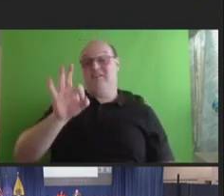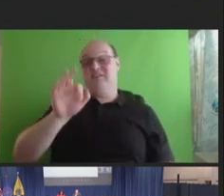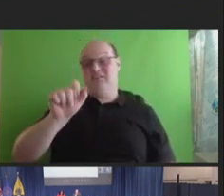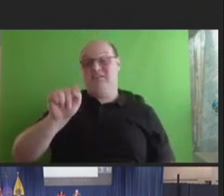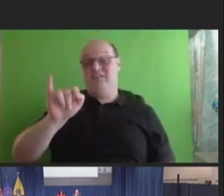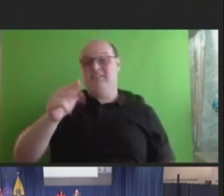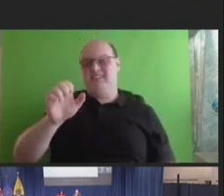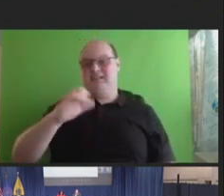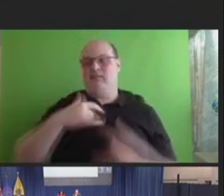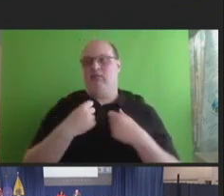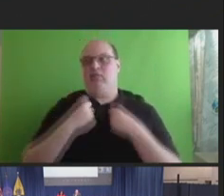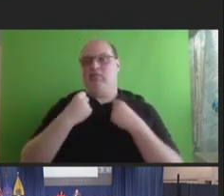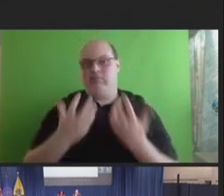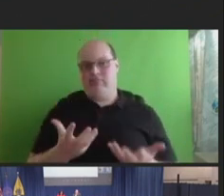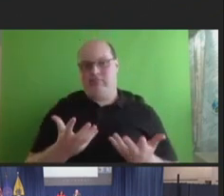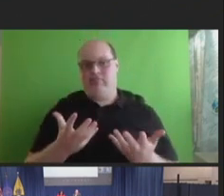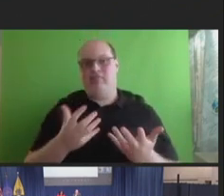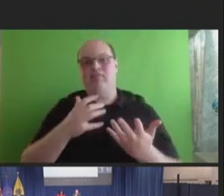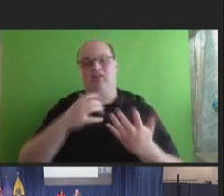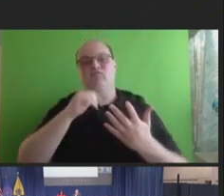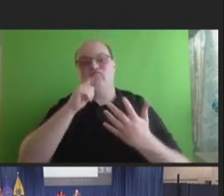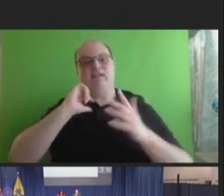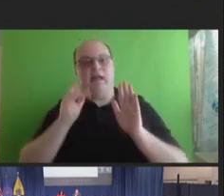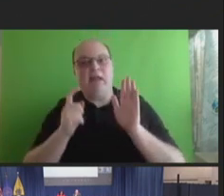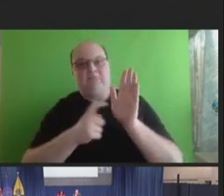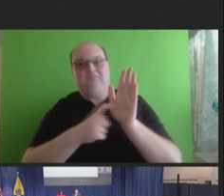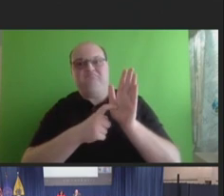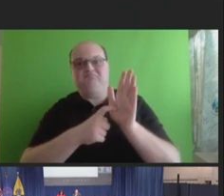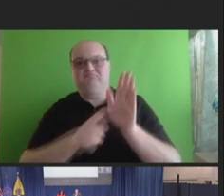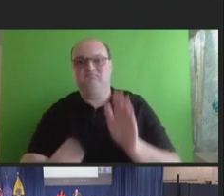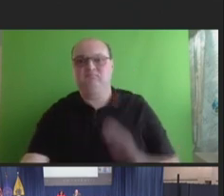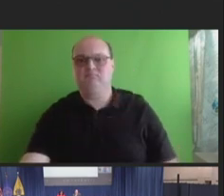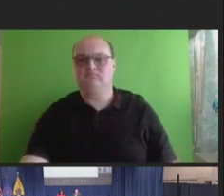kind of started to jump out at me. And I think as you touched on in the definition